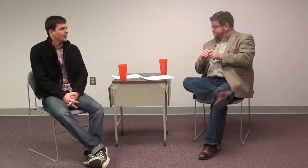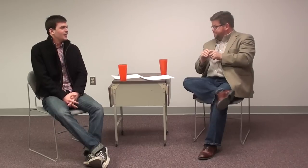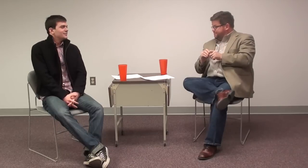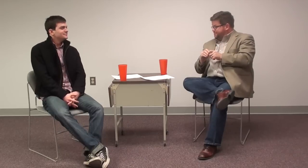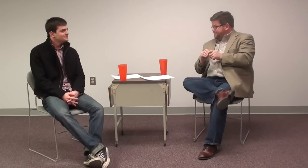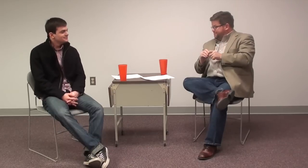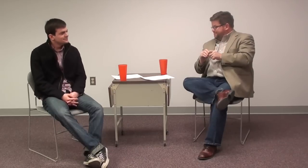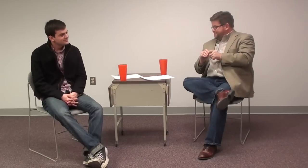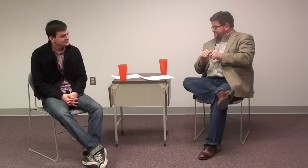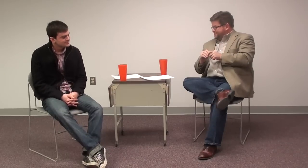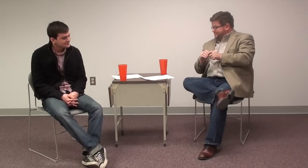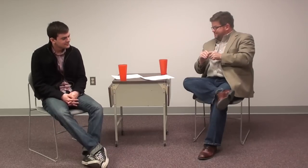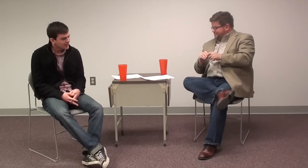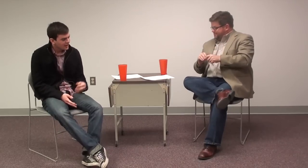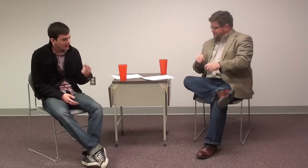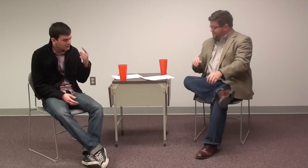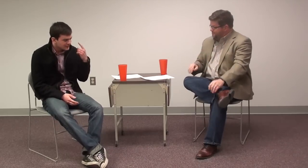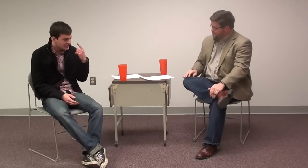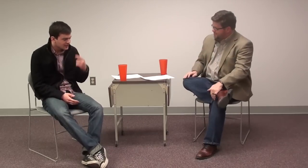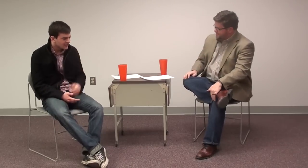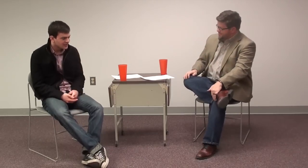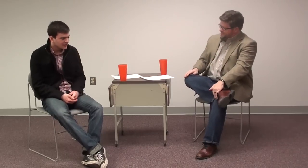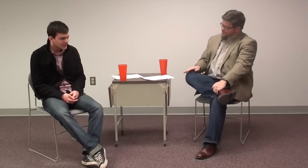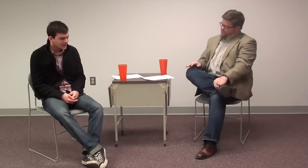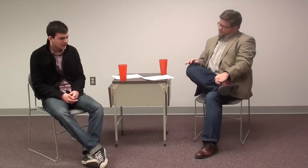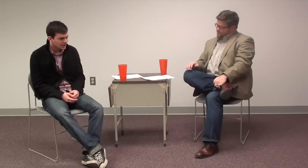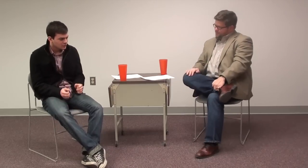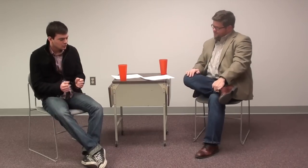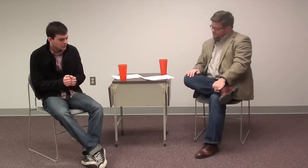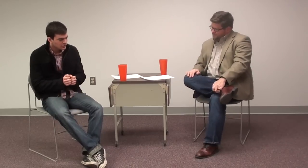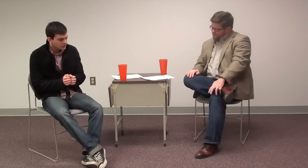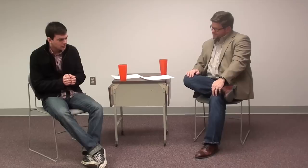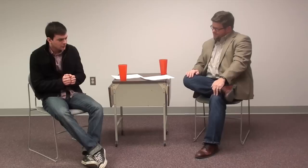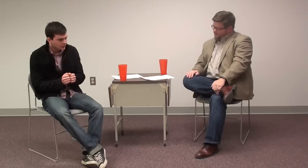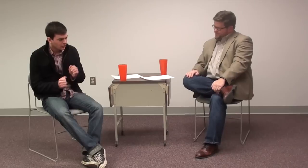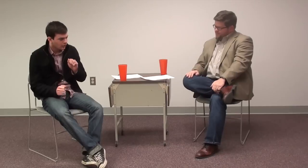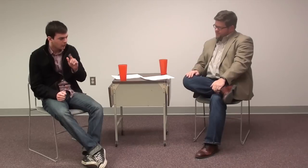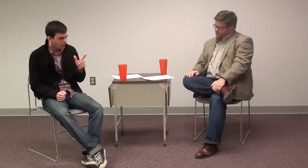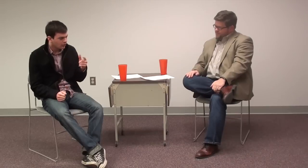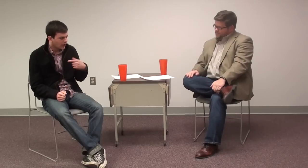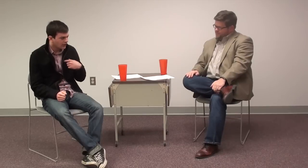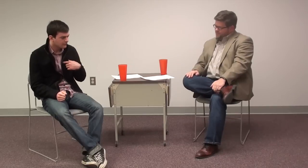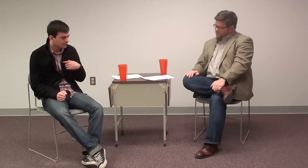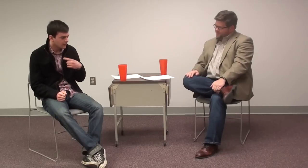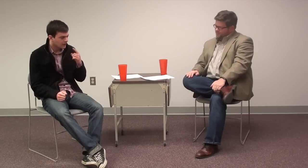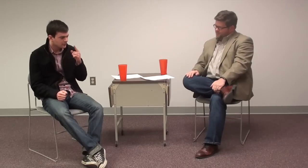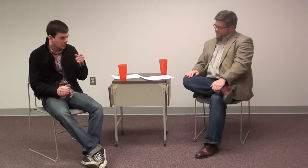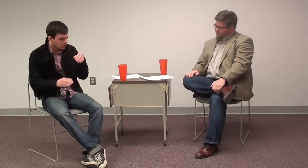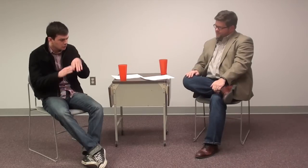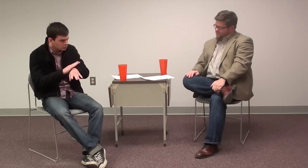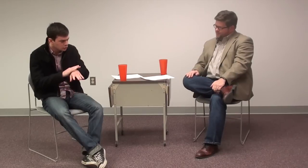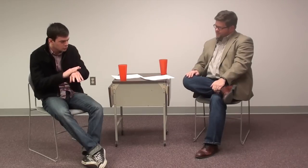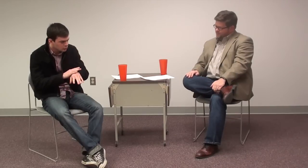What would it be? Let me think. With all I have gone through...